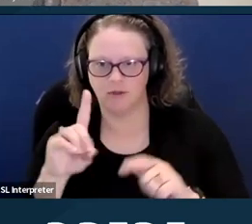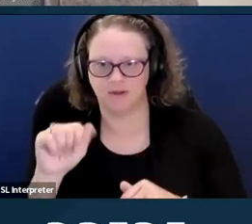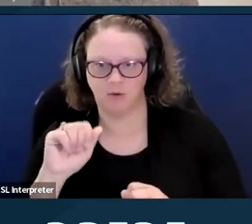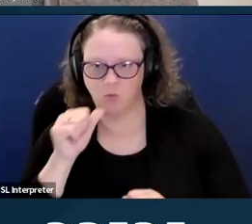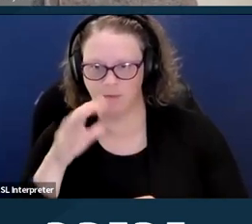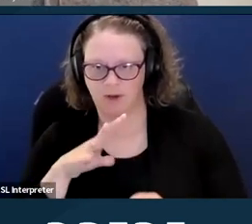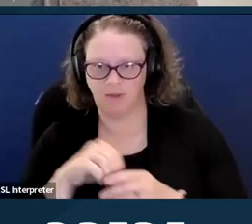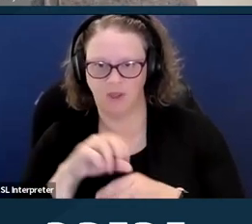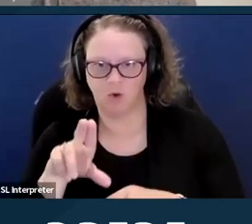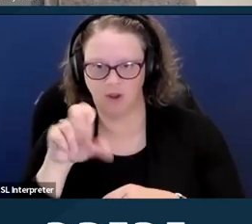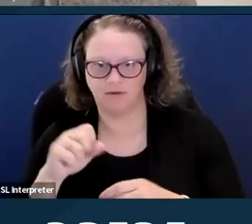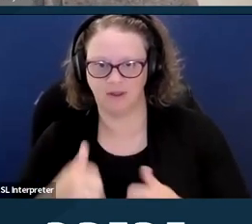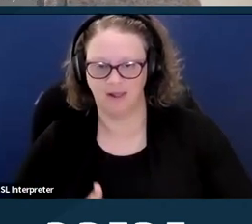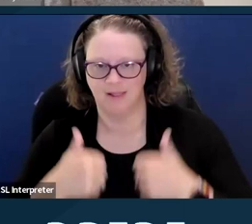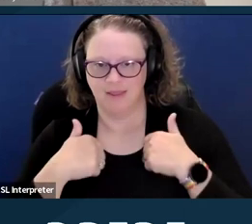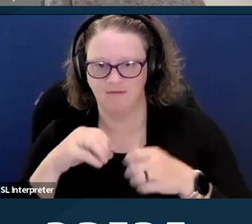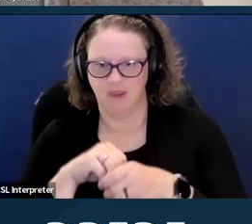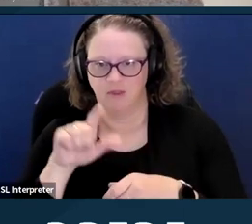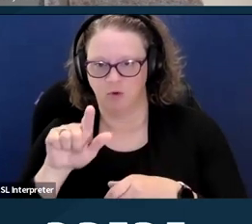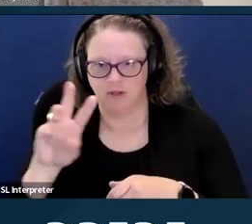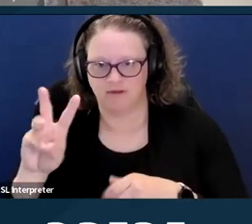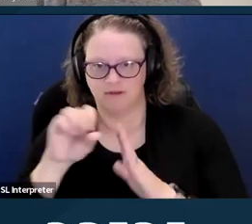live in the 26 states that ban